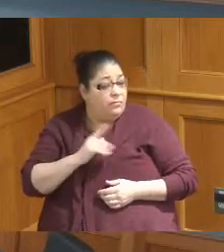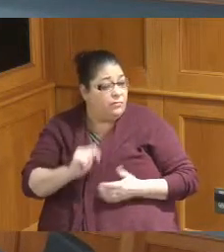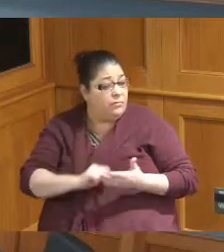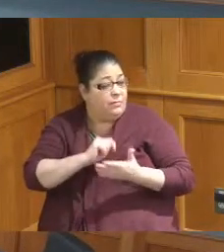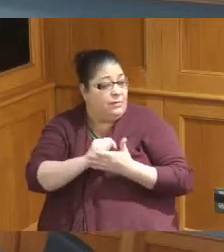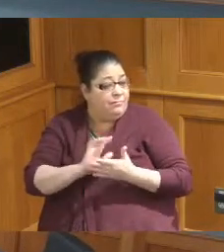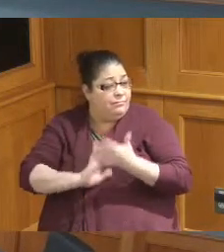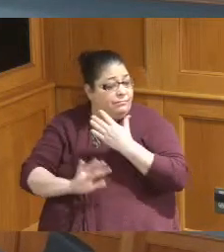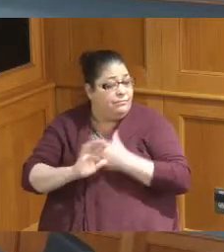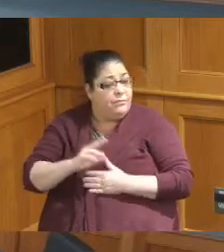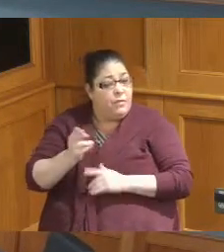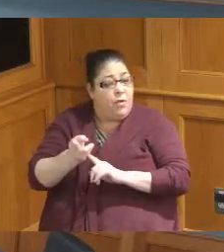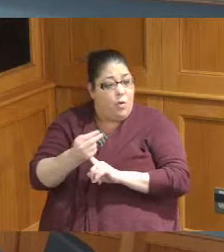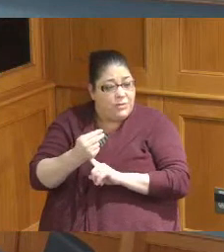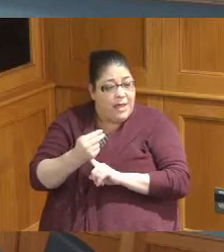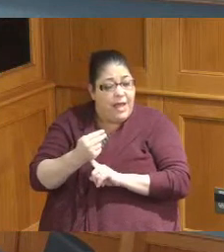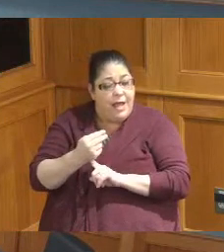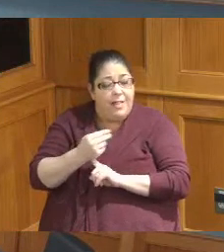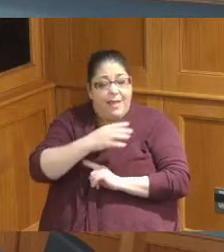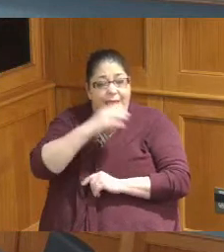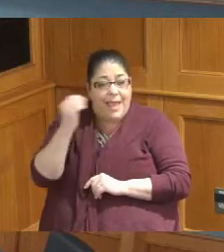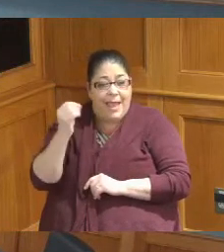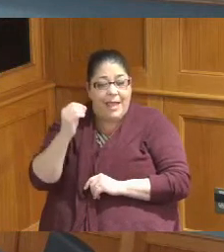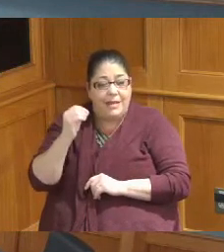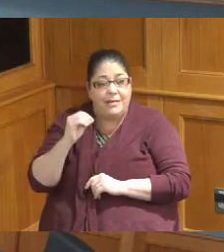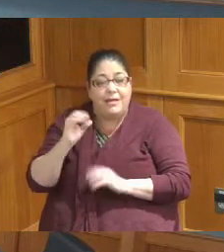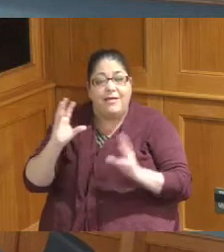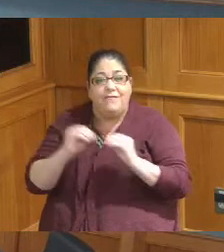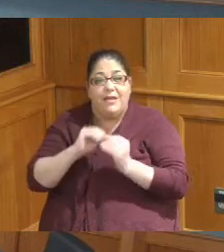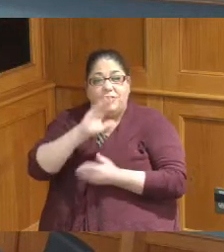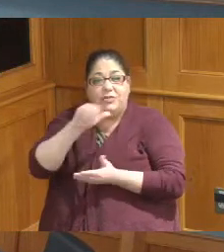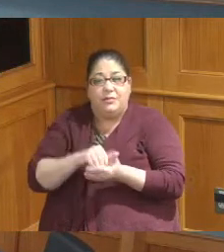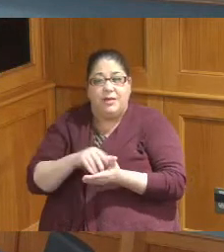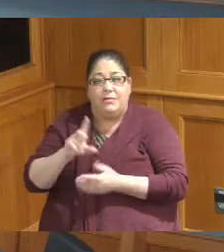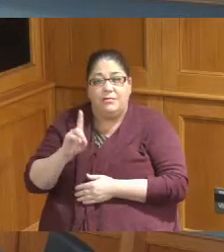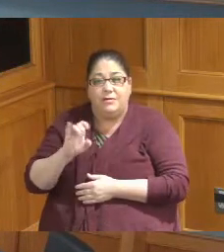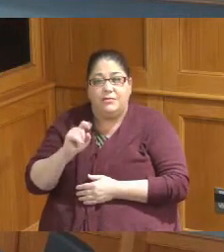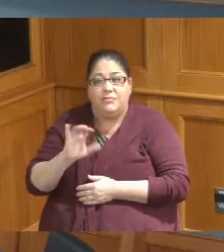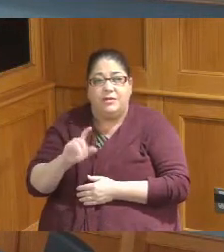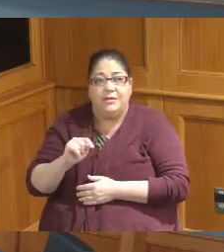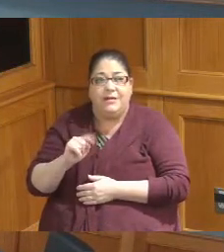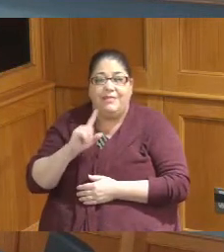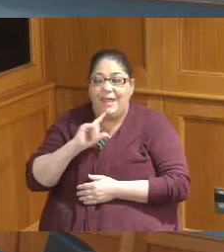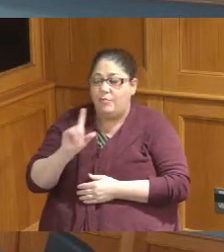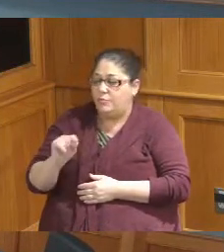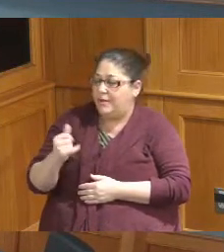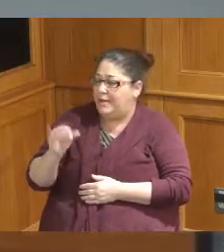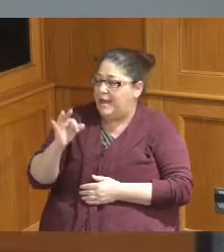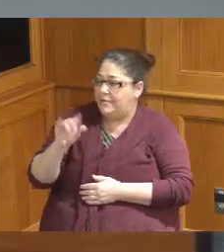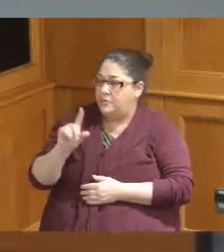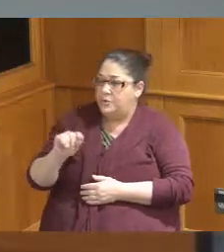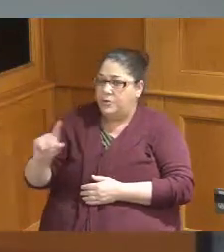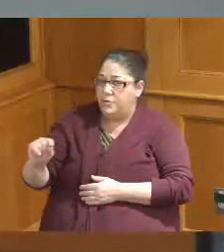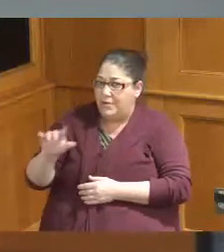a Hotel and Convention District project that would move forward back in this was in the 2019-2020 era